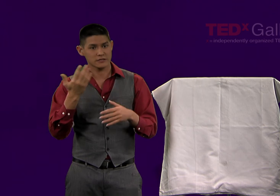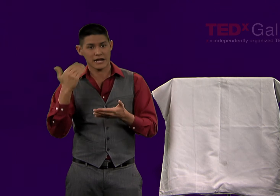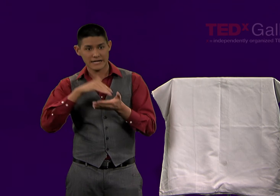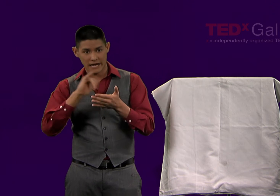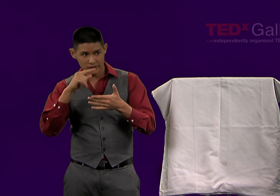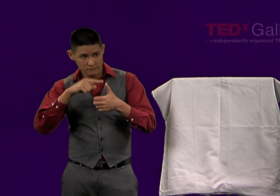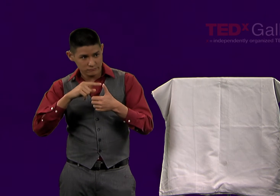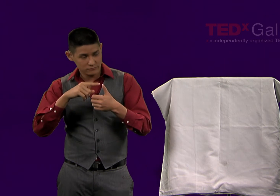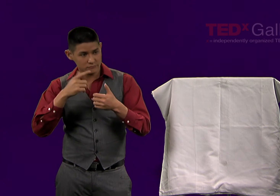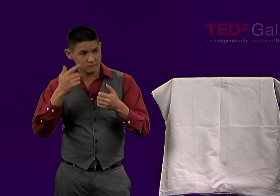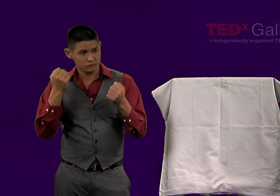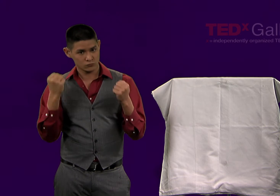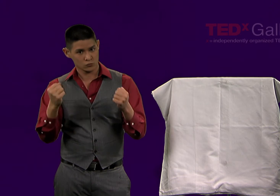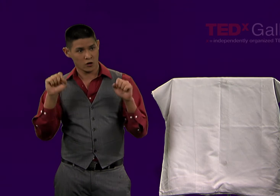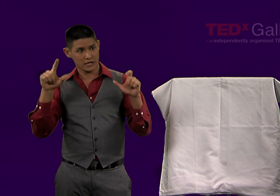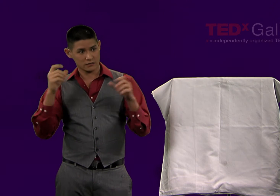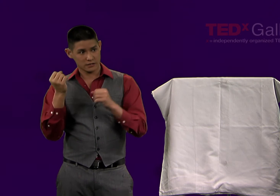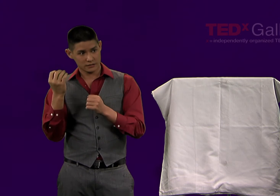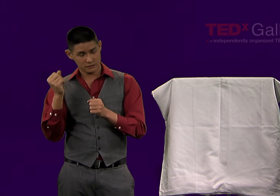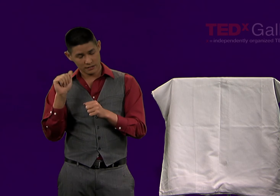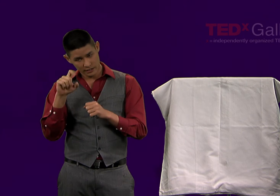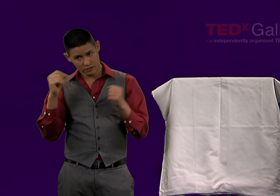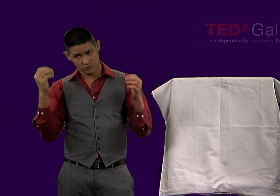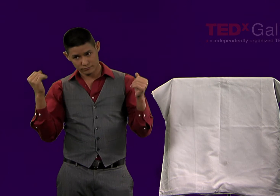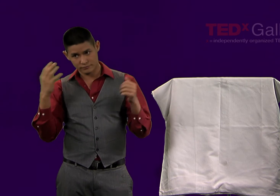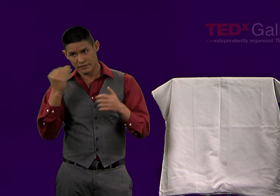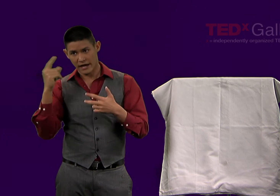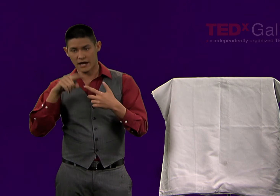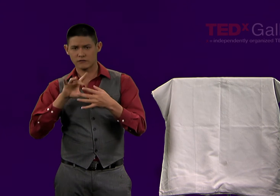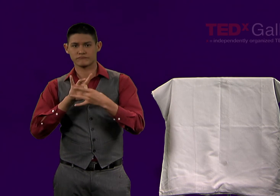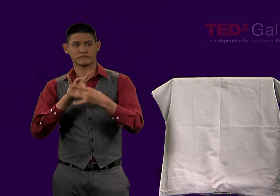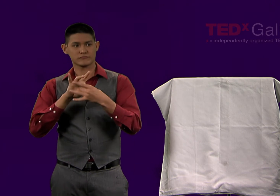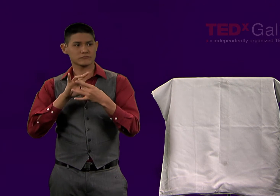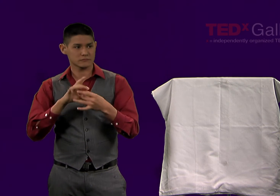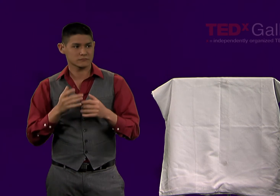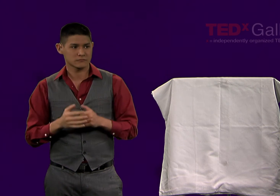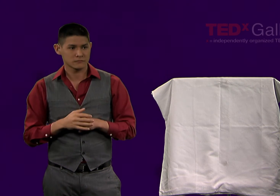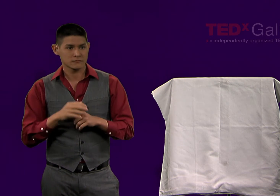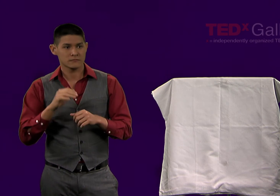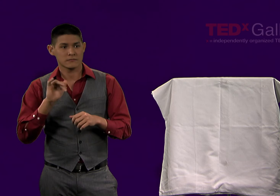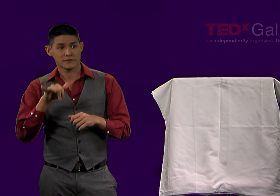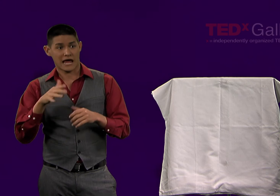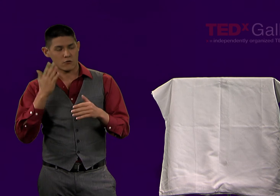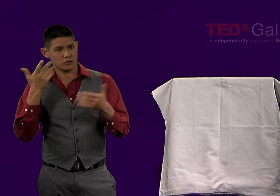Much more so than were it simple English text. That's in part because it's a more human connection.